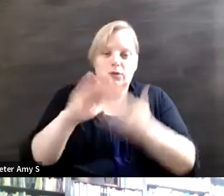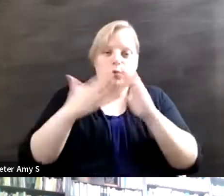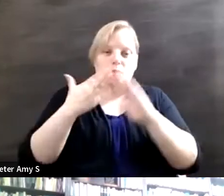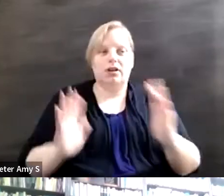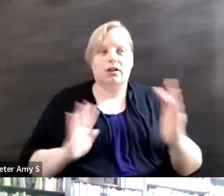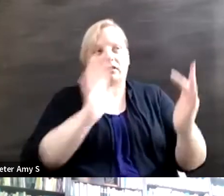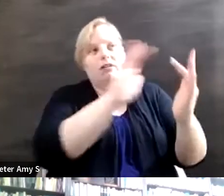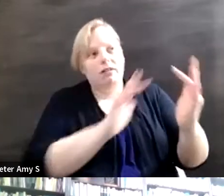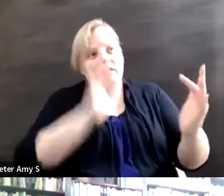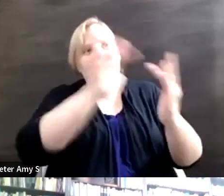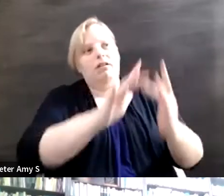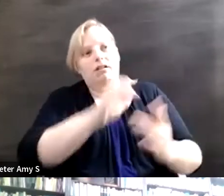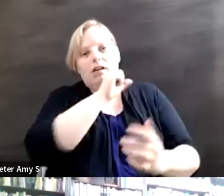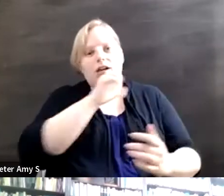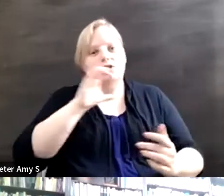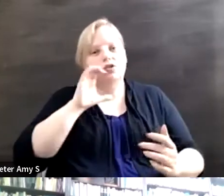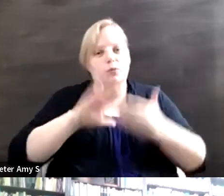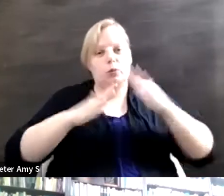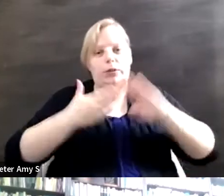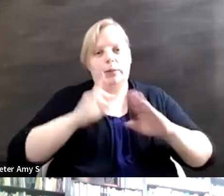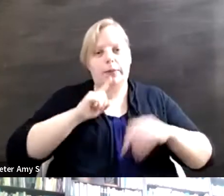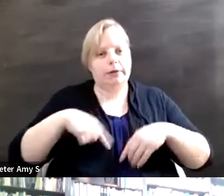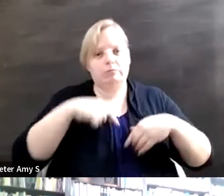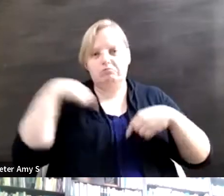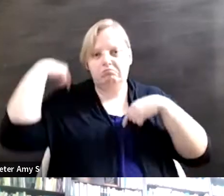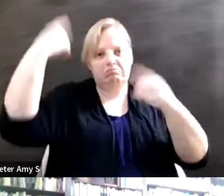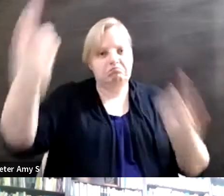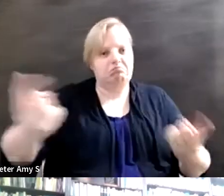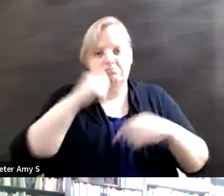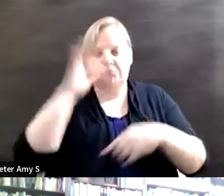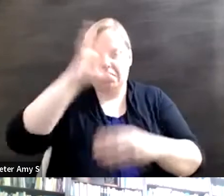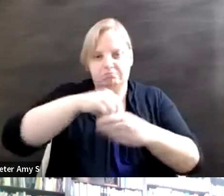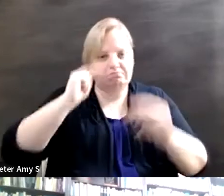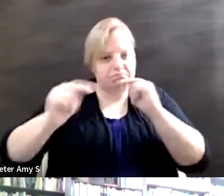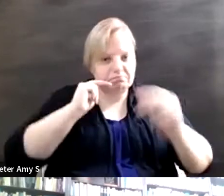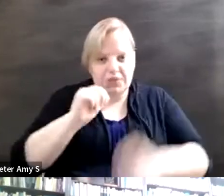They were nowhere to be seen as far as the CRPD negotiations. Now they're negotiating their own